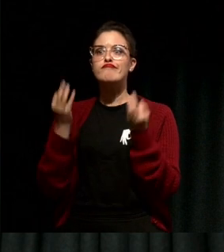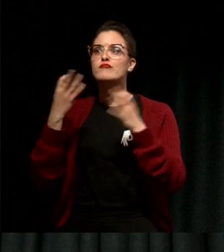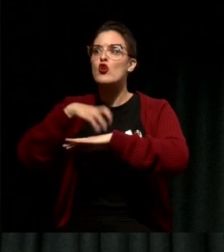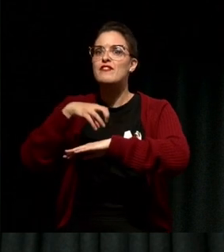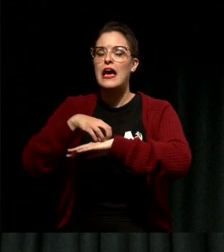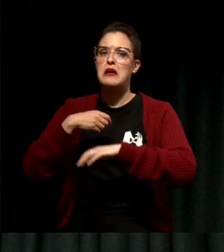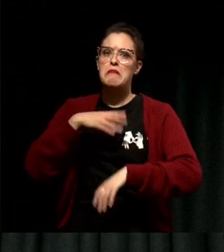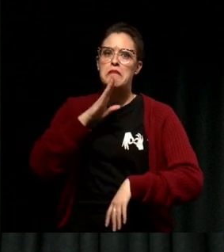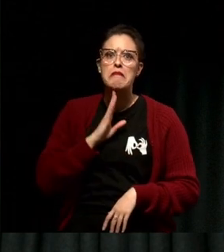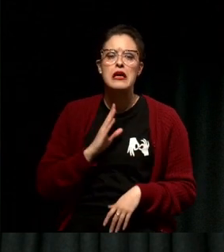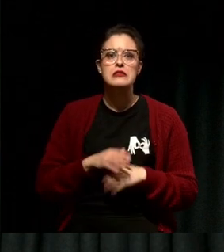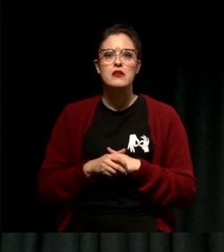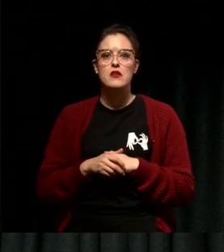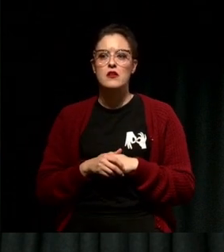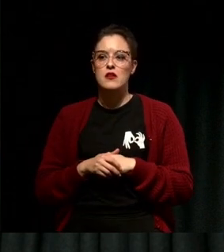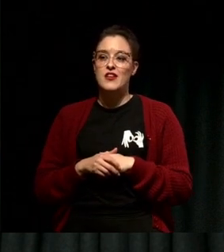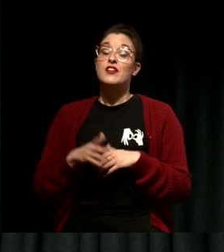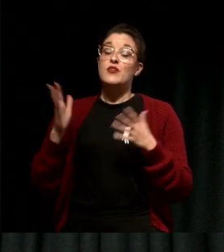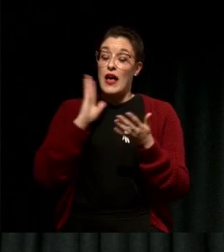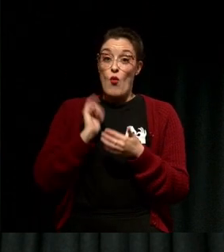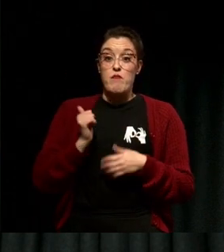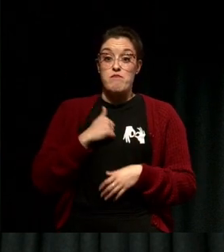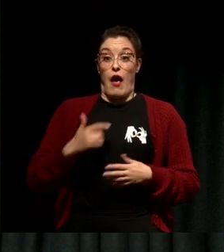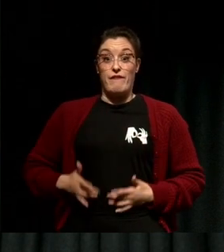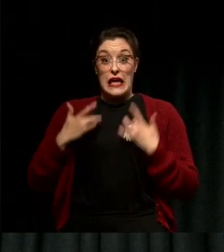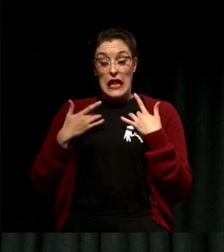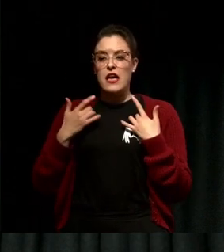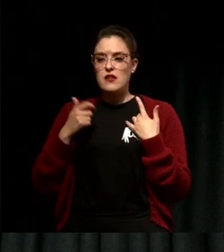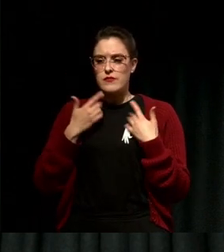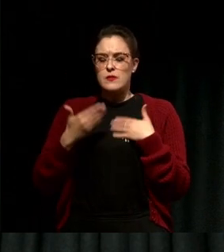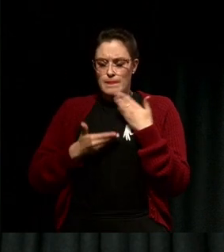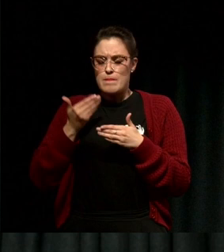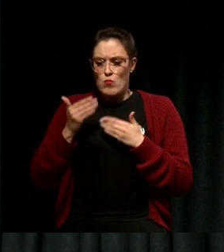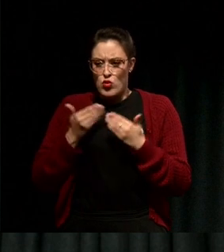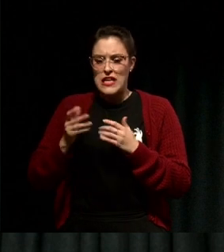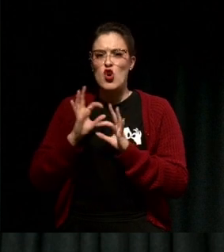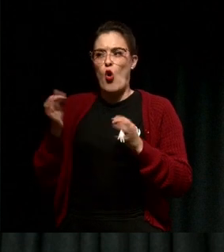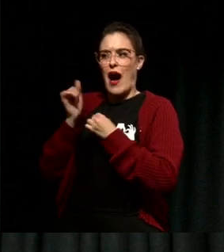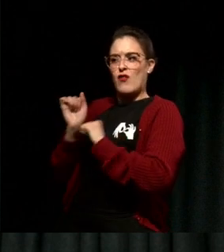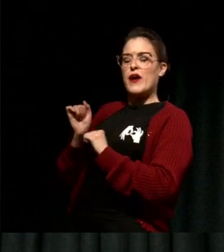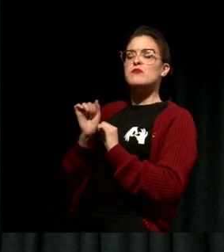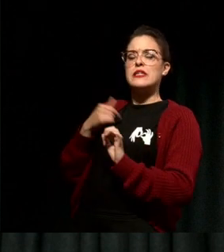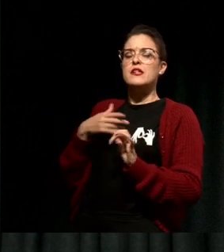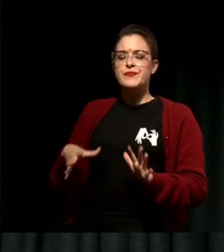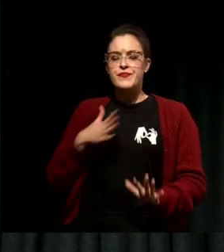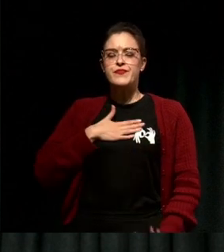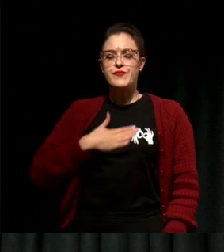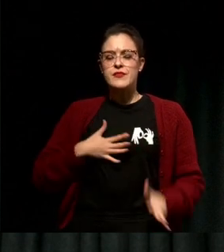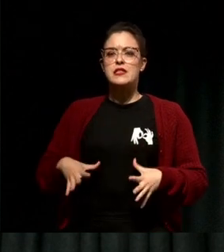It was anger, it was sadness but I processed it fully, and before I left I had a plan with